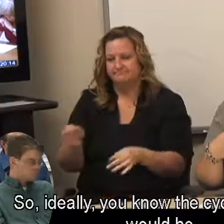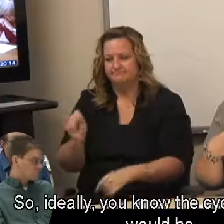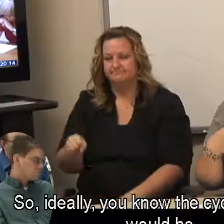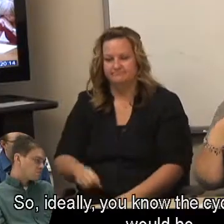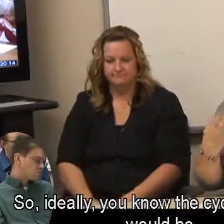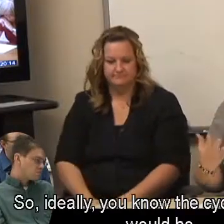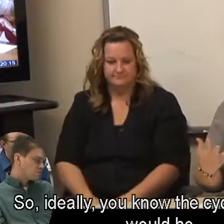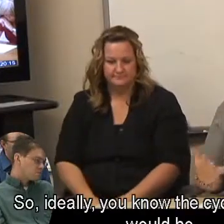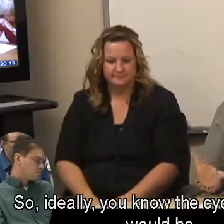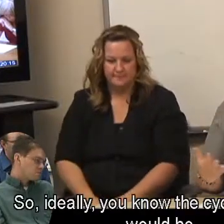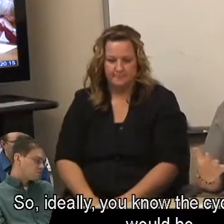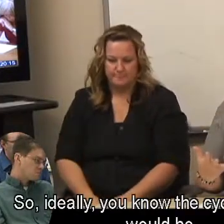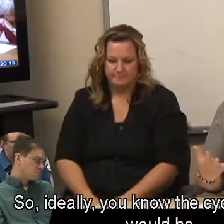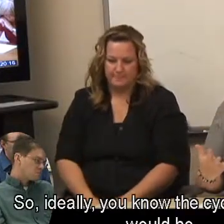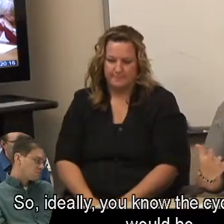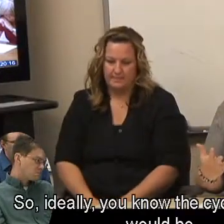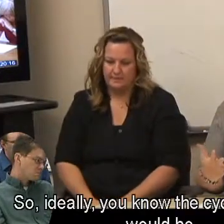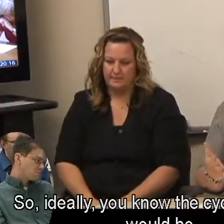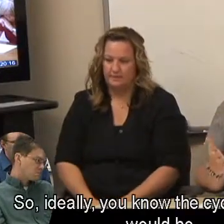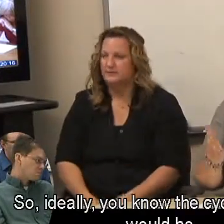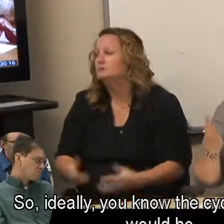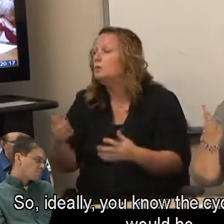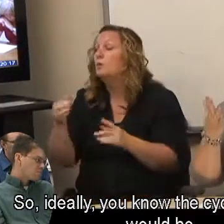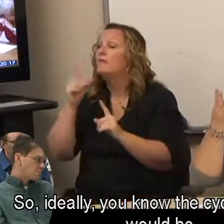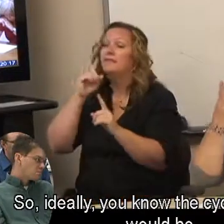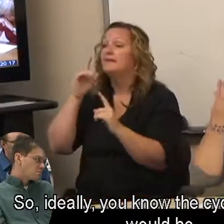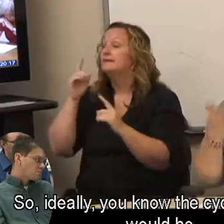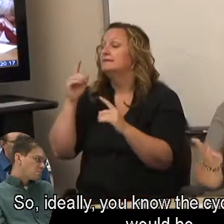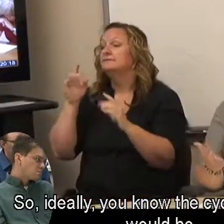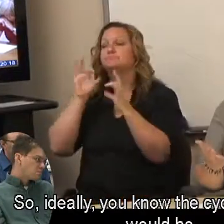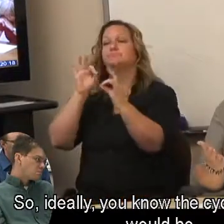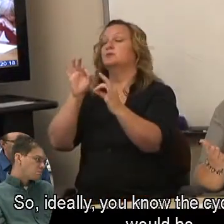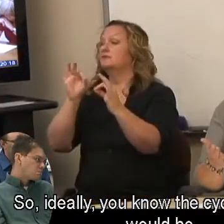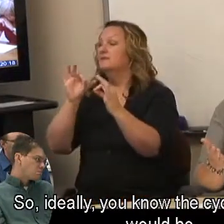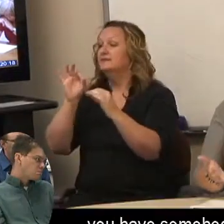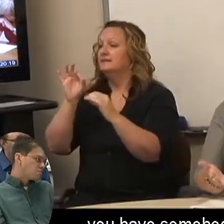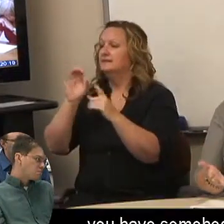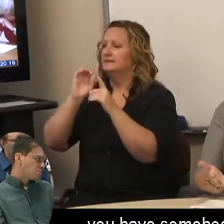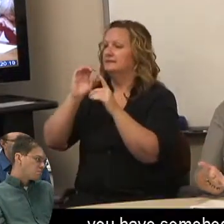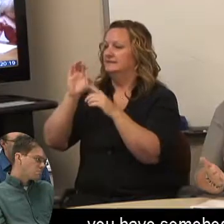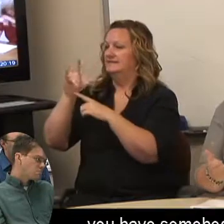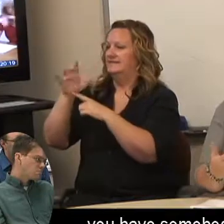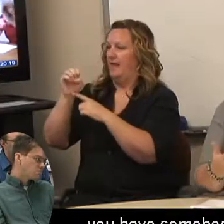So, ideally, you know the cycle of a case would be, you have somebody.